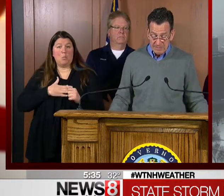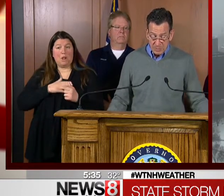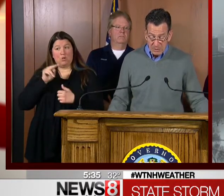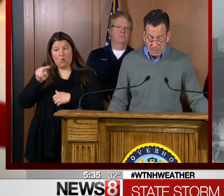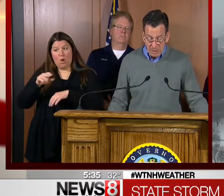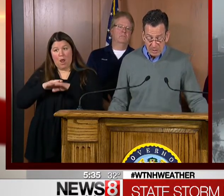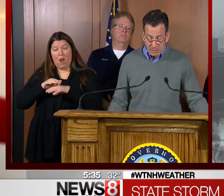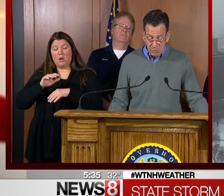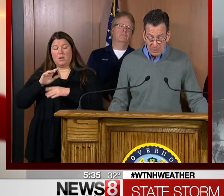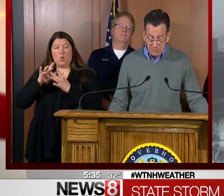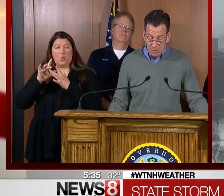THE STATE, RANGING